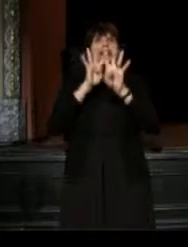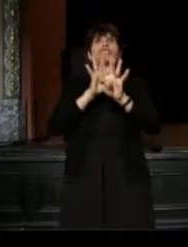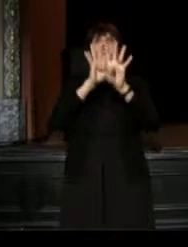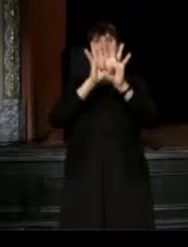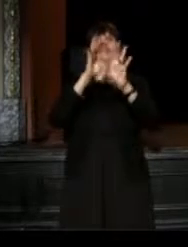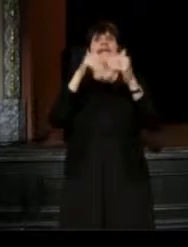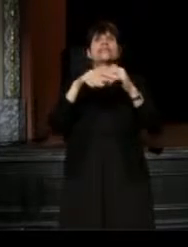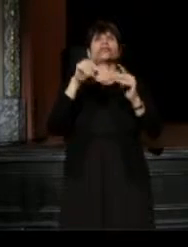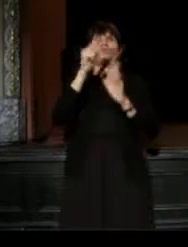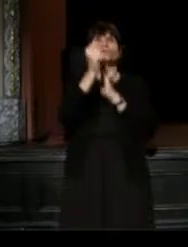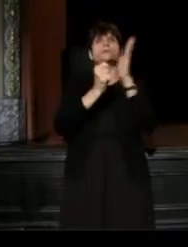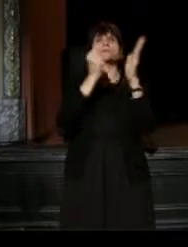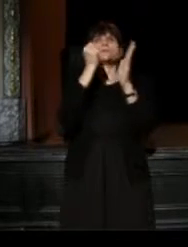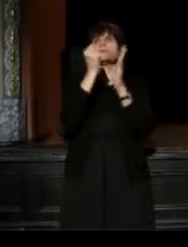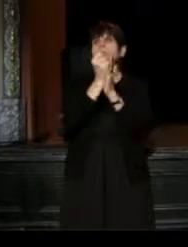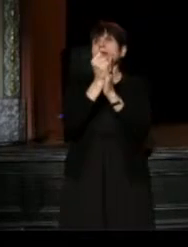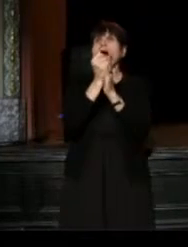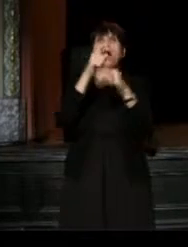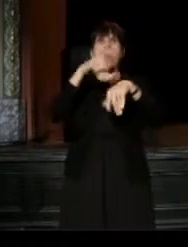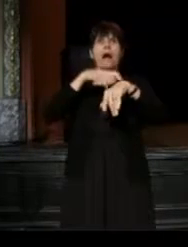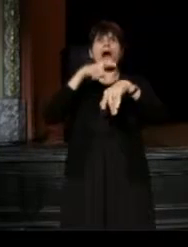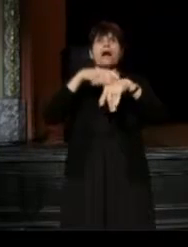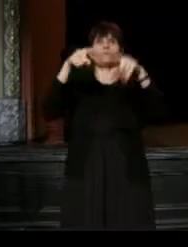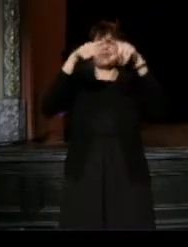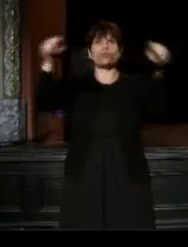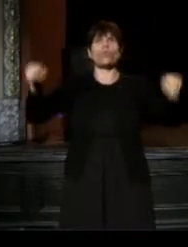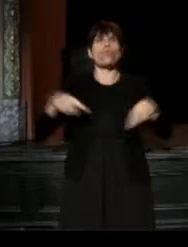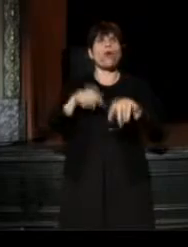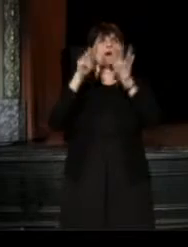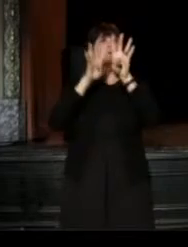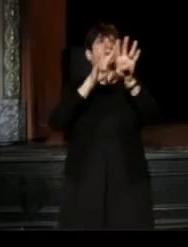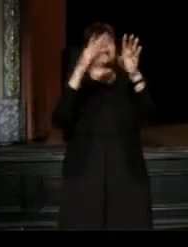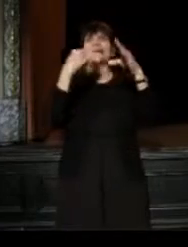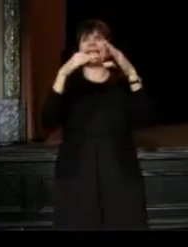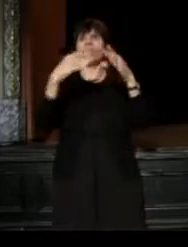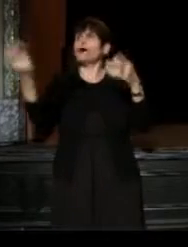So once we've built this, we sent out another email, "join us for the response",